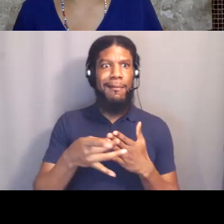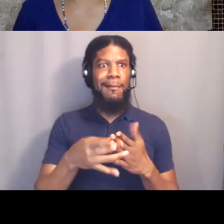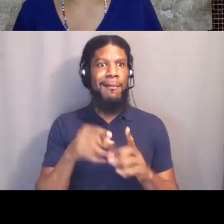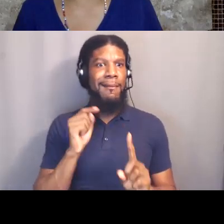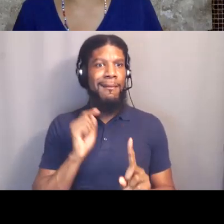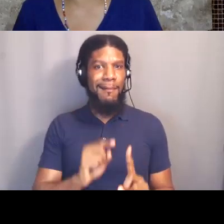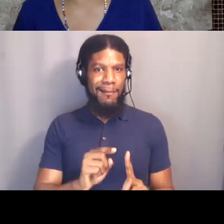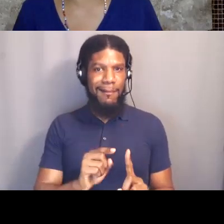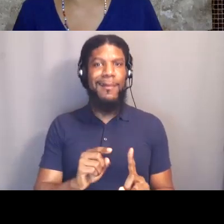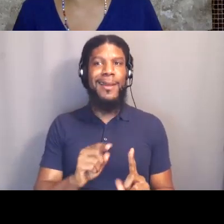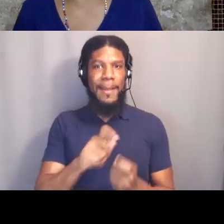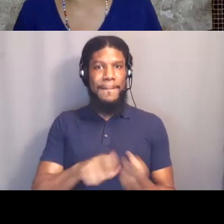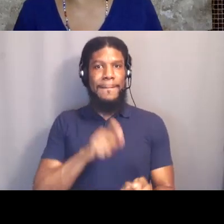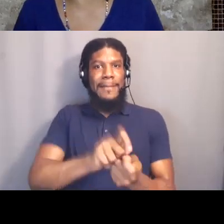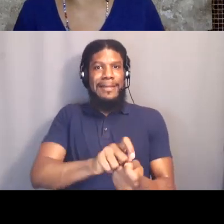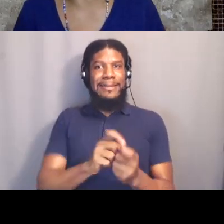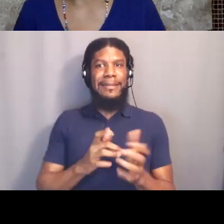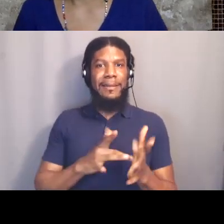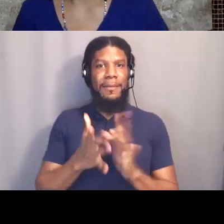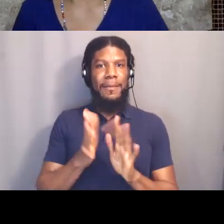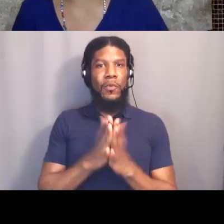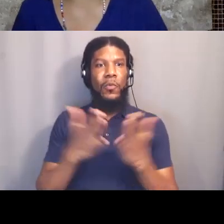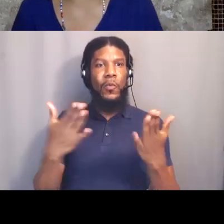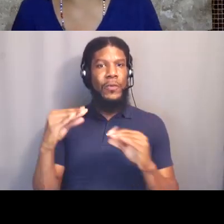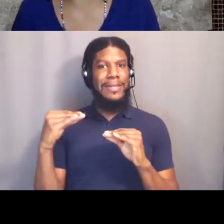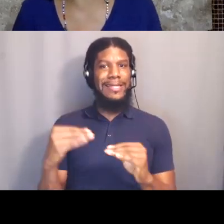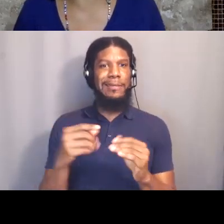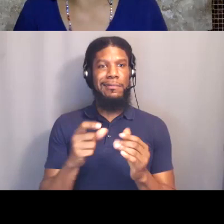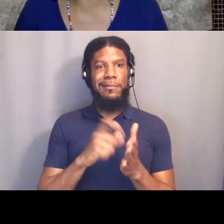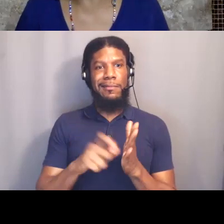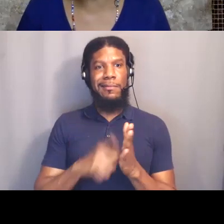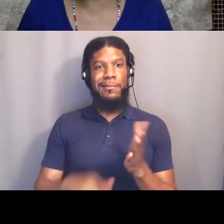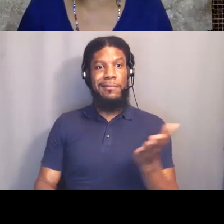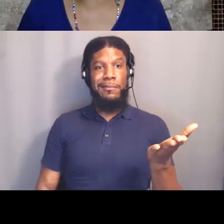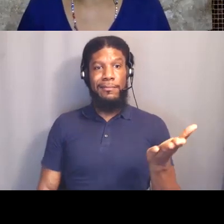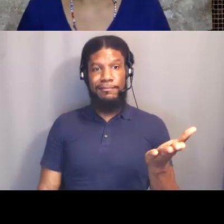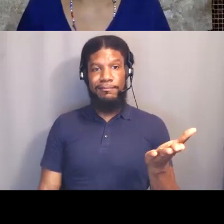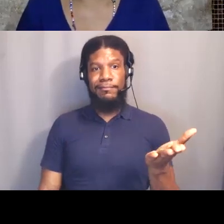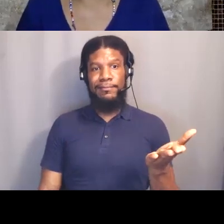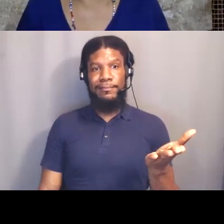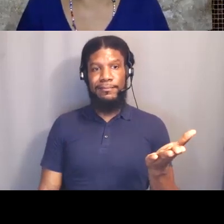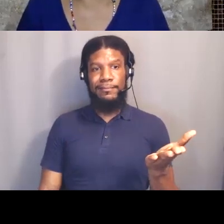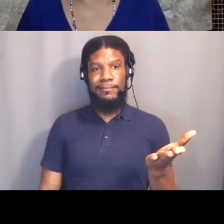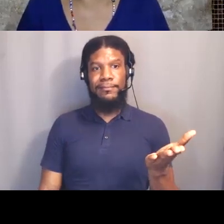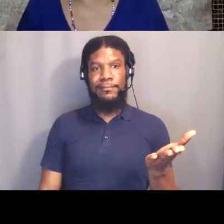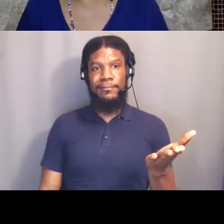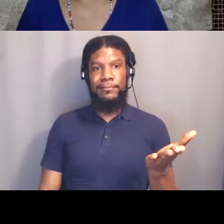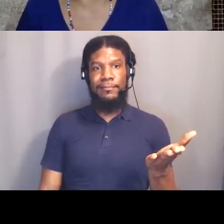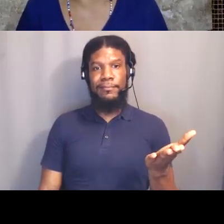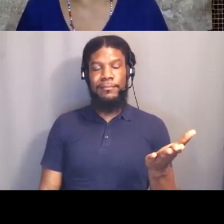a particular biblical teaching. "I am no longer accepting the things I cannot change,